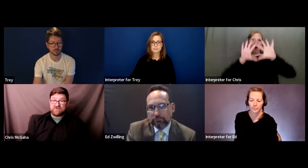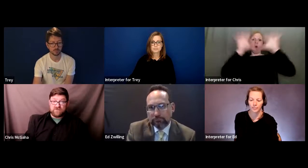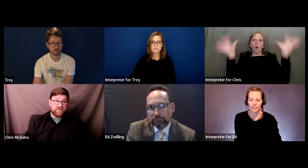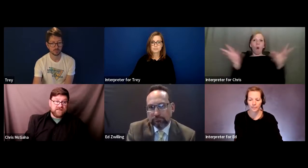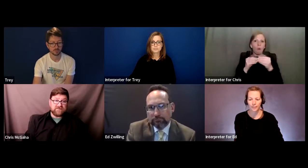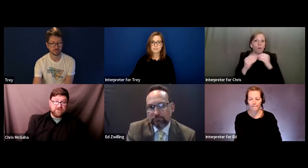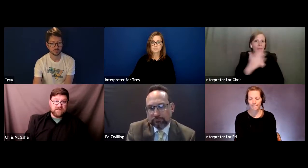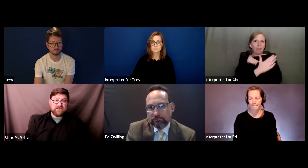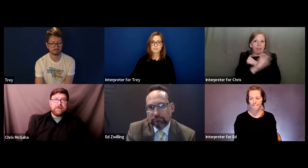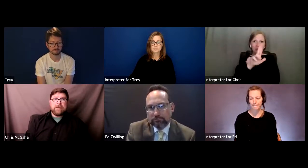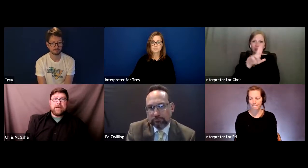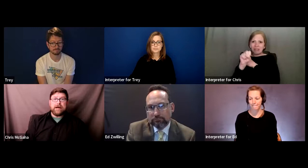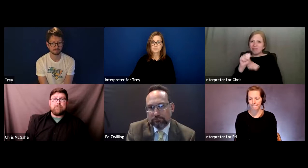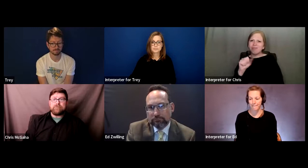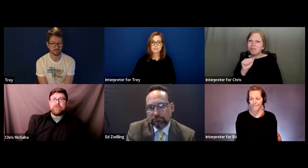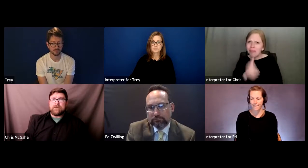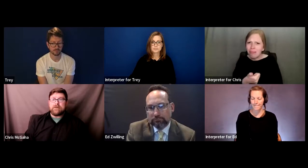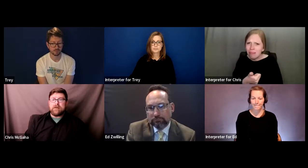schools with Deaf students.